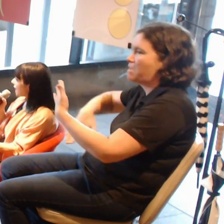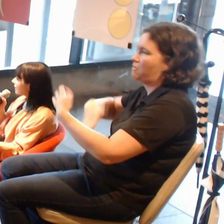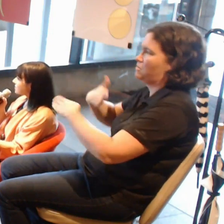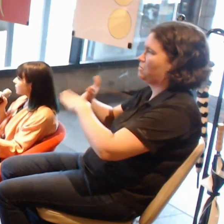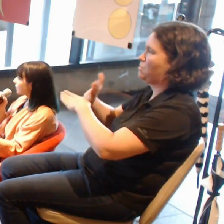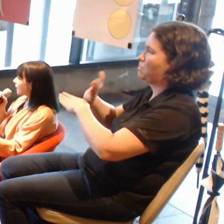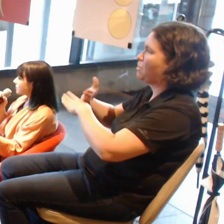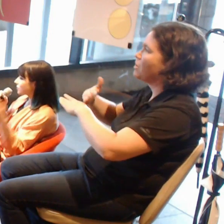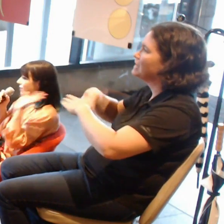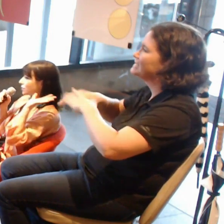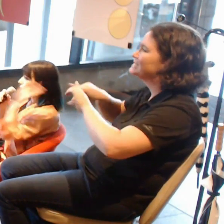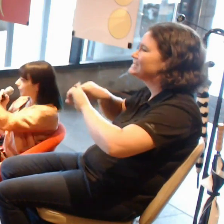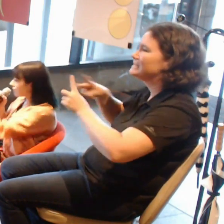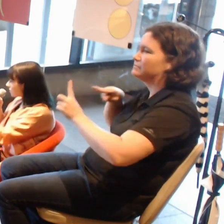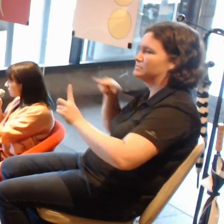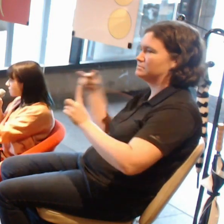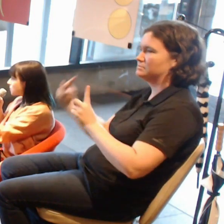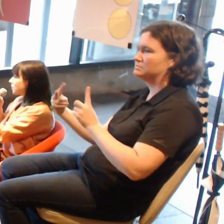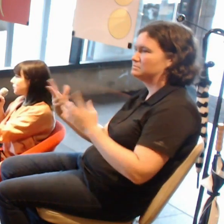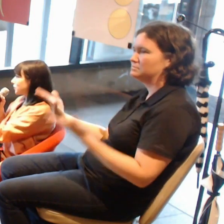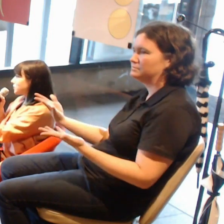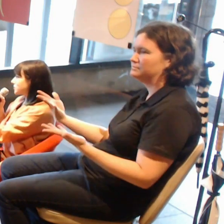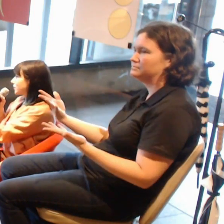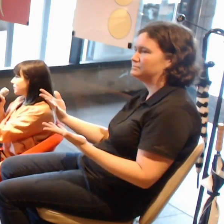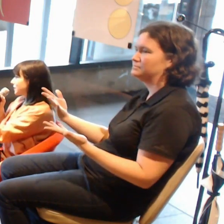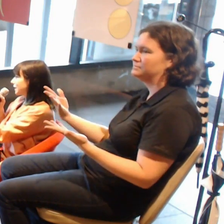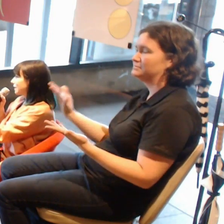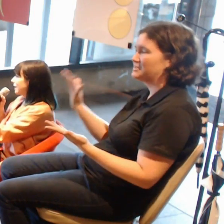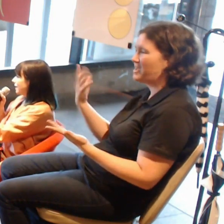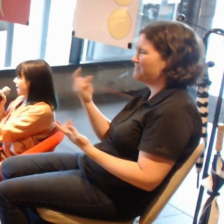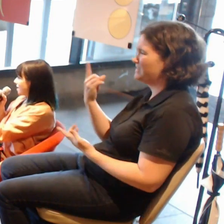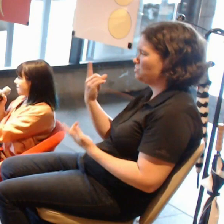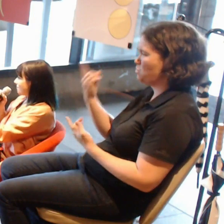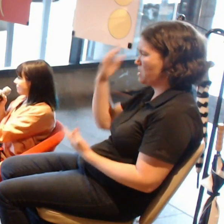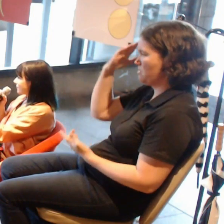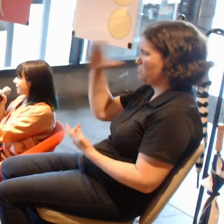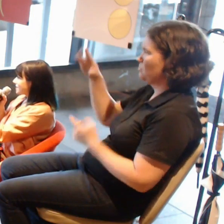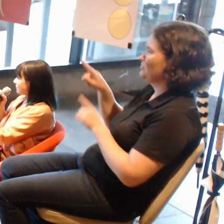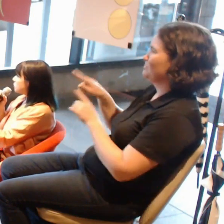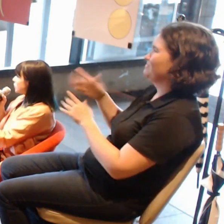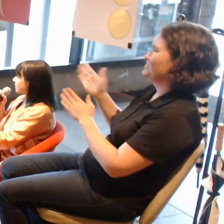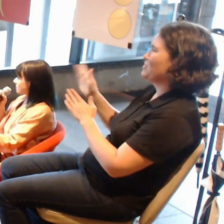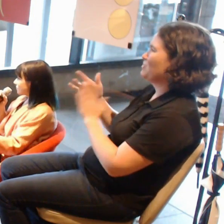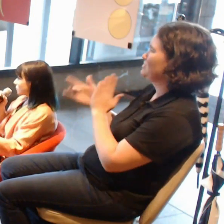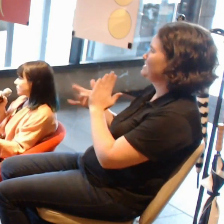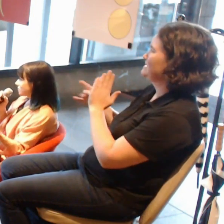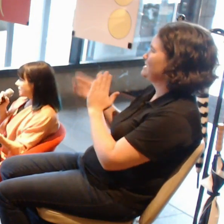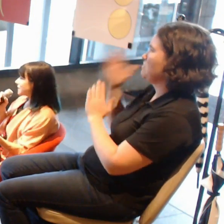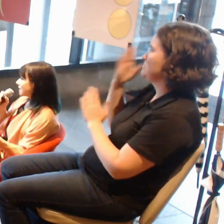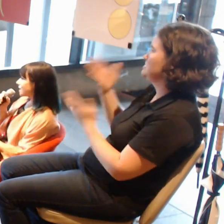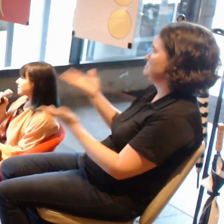So I don't think throwing everything into one room is going to be sufficient for meeting the artists' requirements.